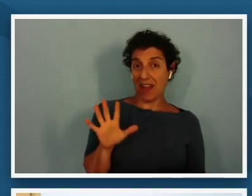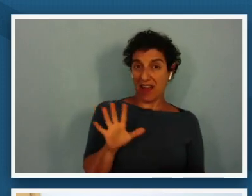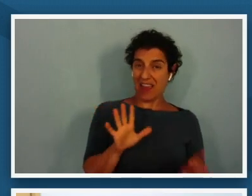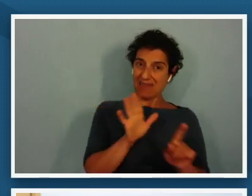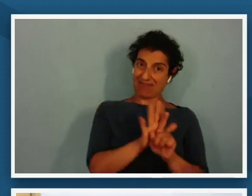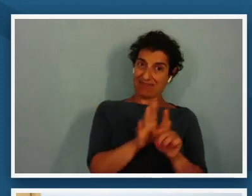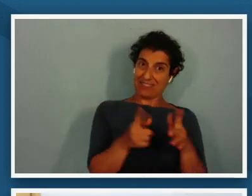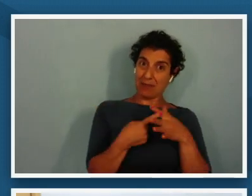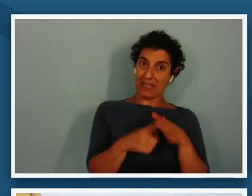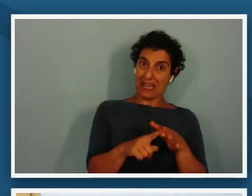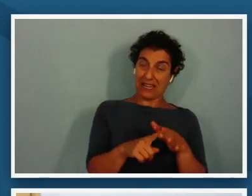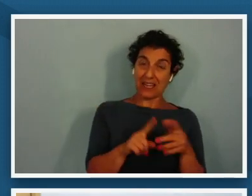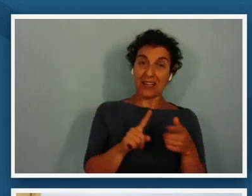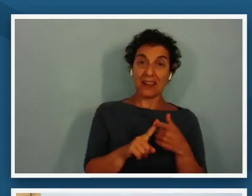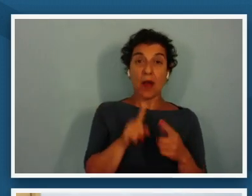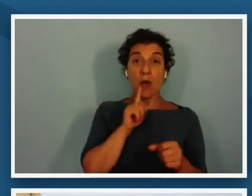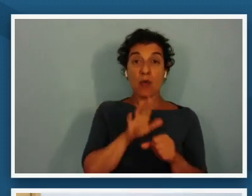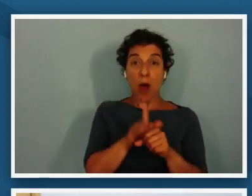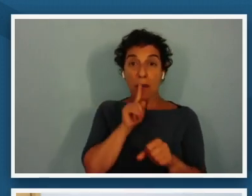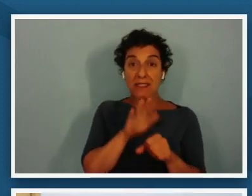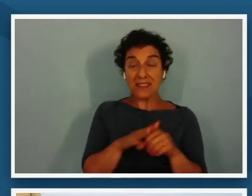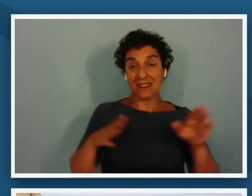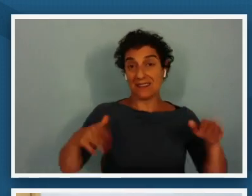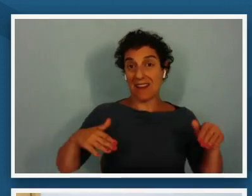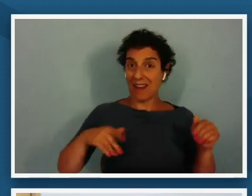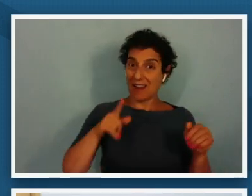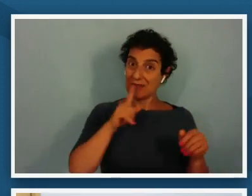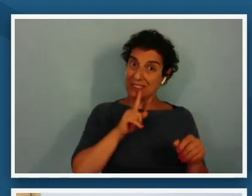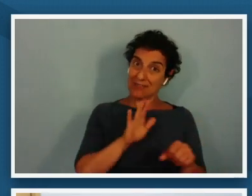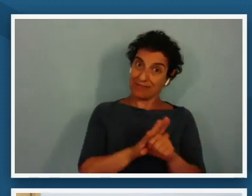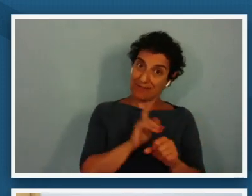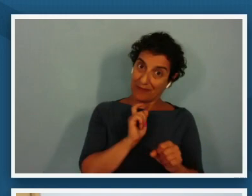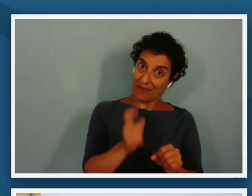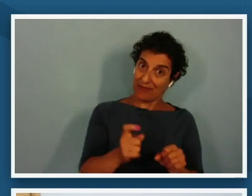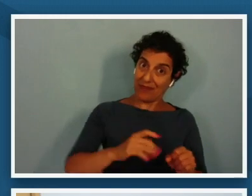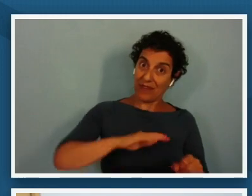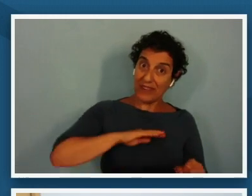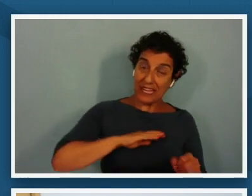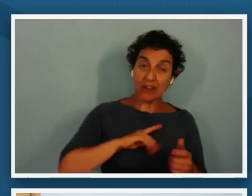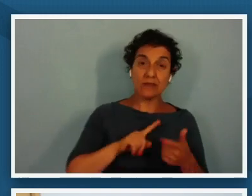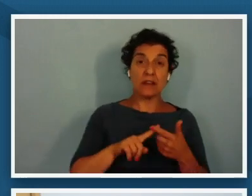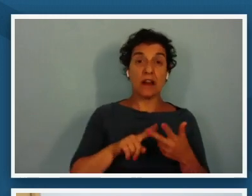promises not yet fulfilled empowerment